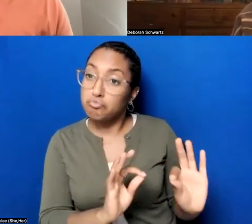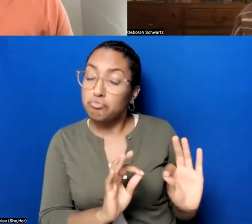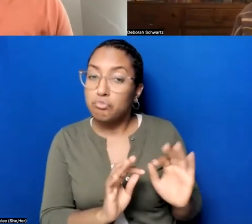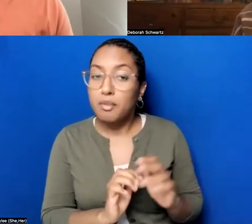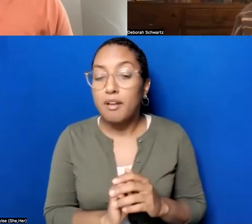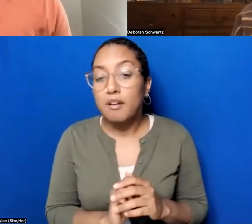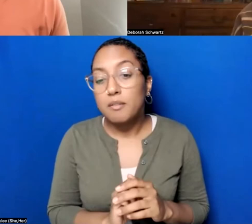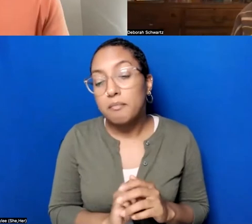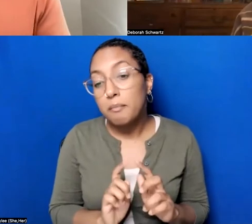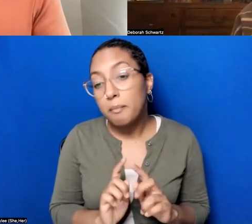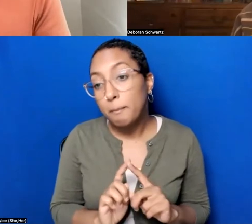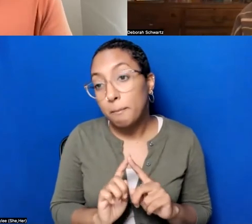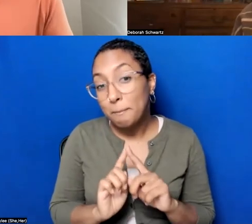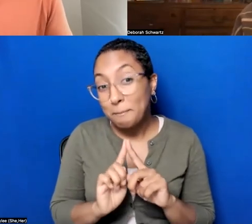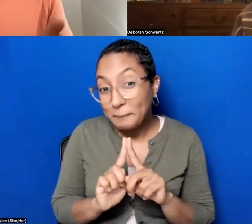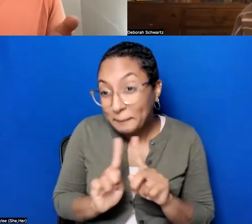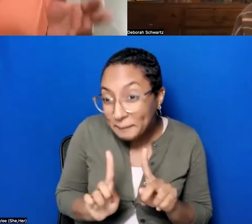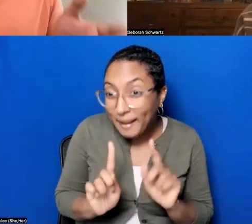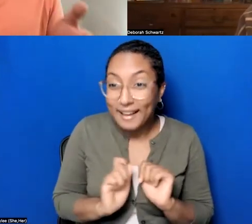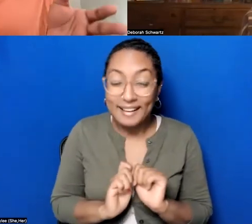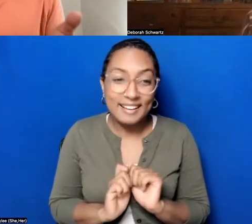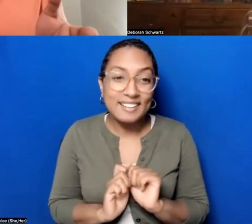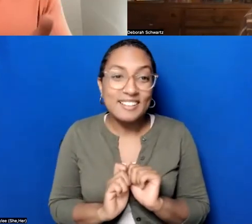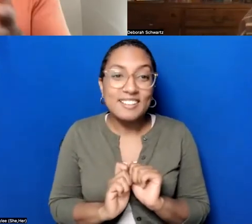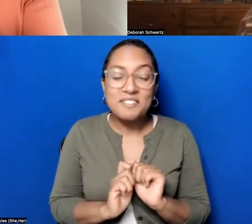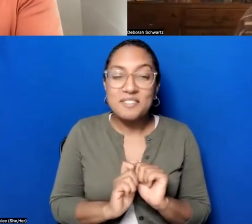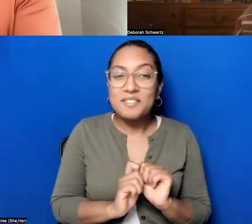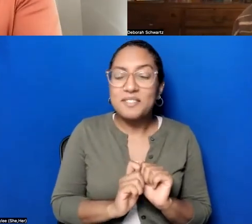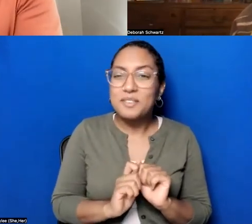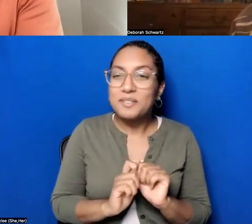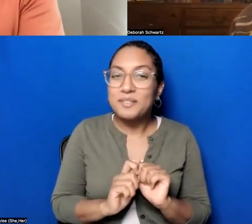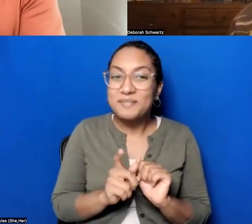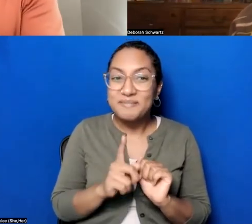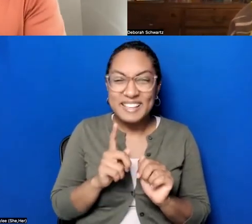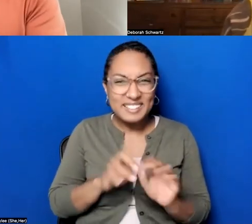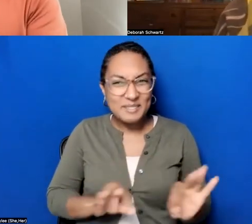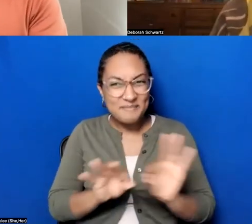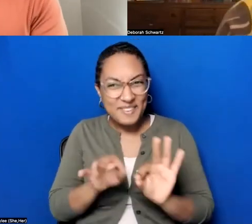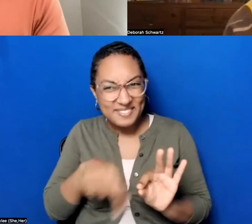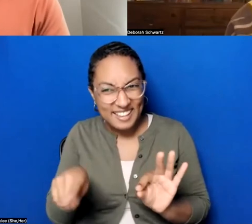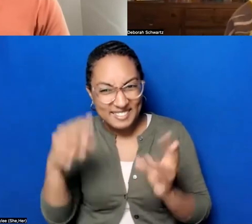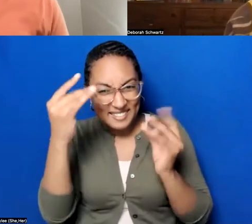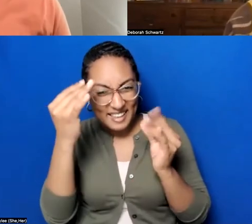almost like a midwifery process of, like, how do you bring those ideas to a broader public, and how